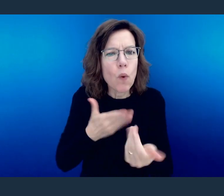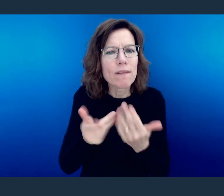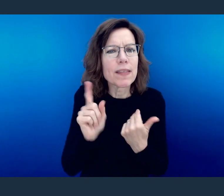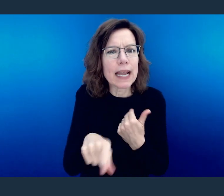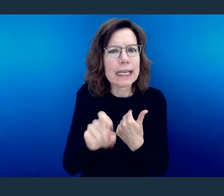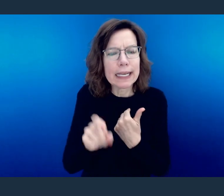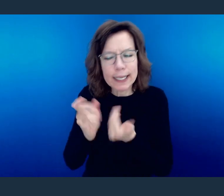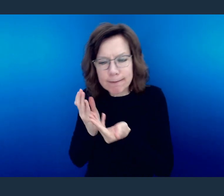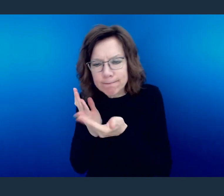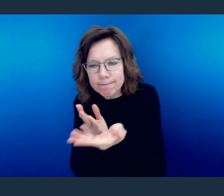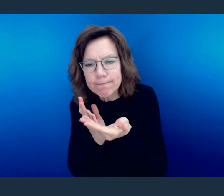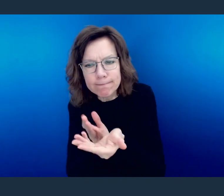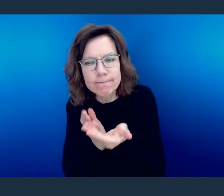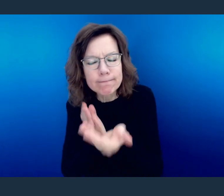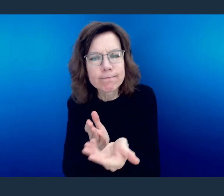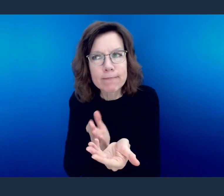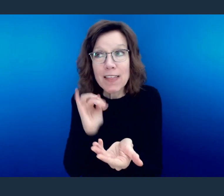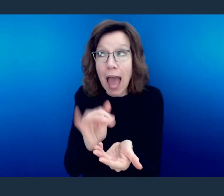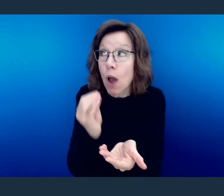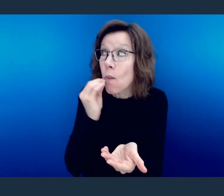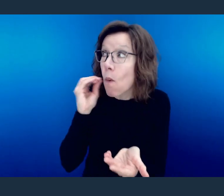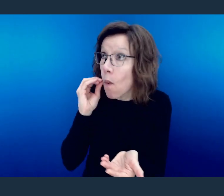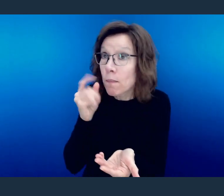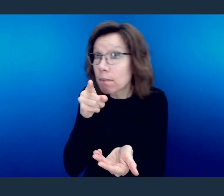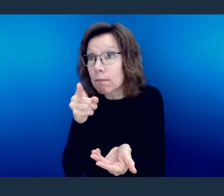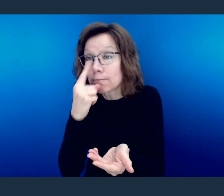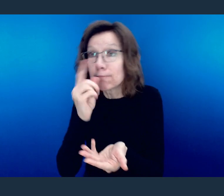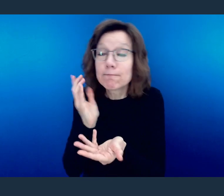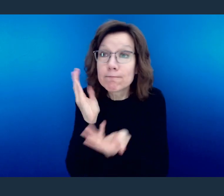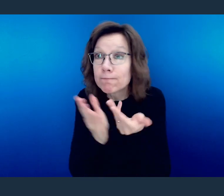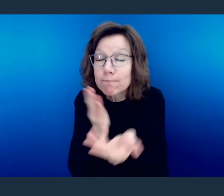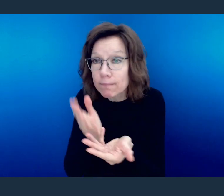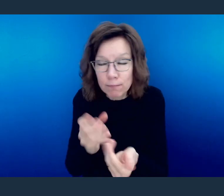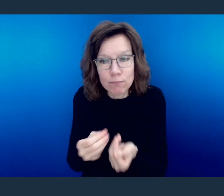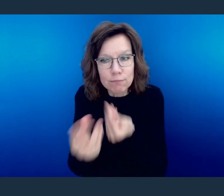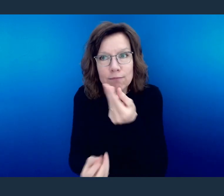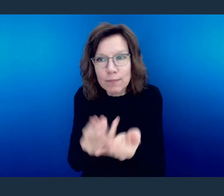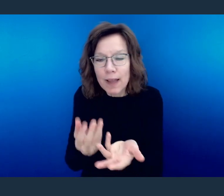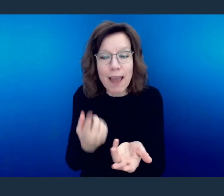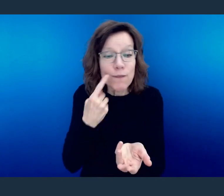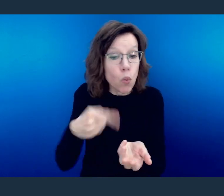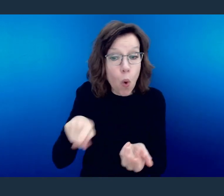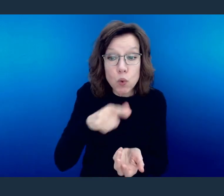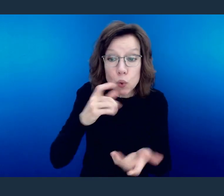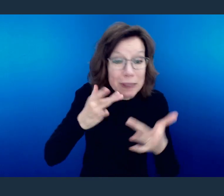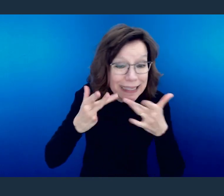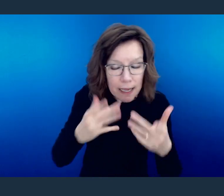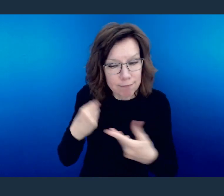And from the house, which was serving as their church, they were able to meet the needs of those who didn't have.